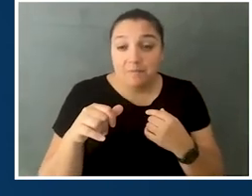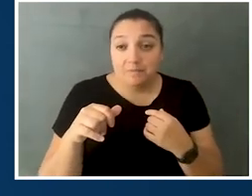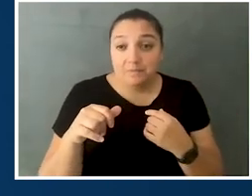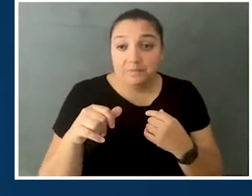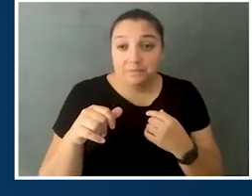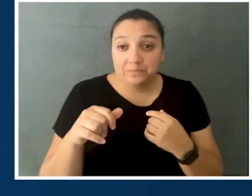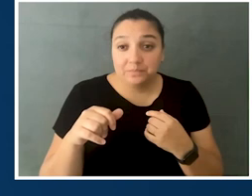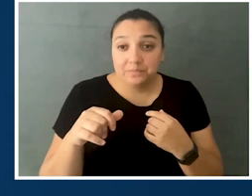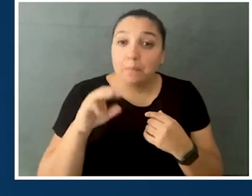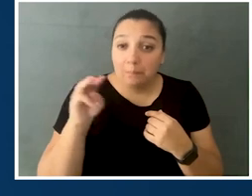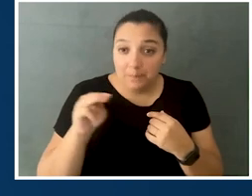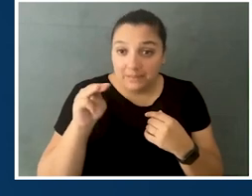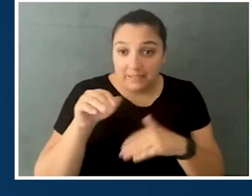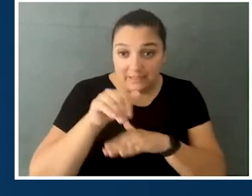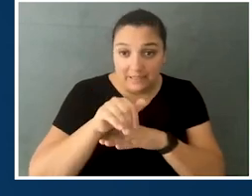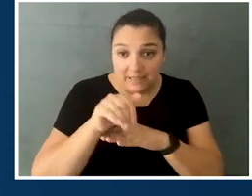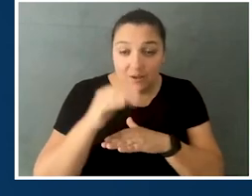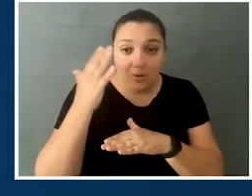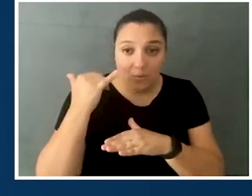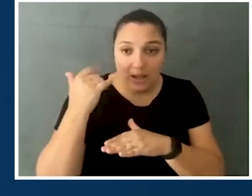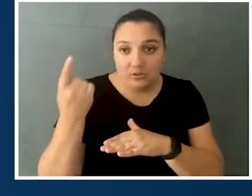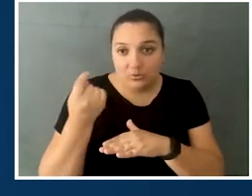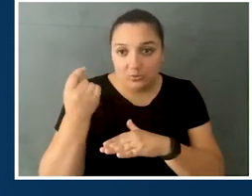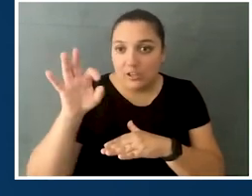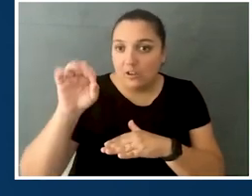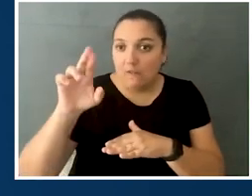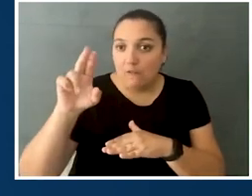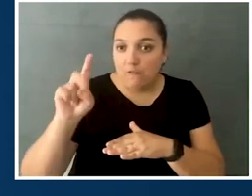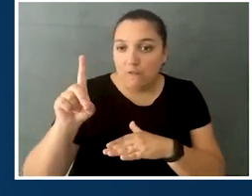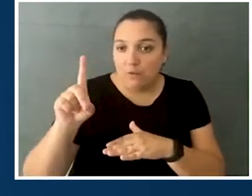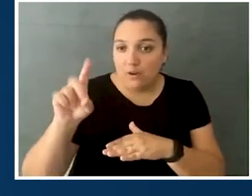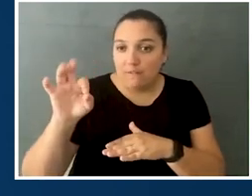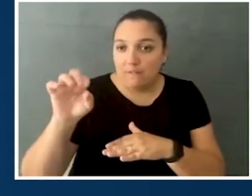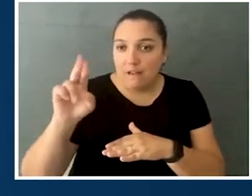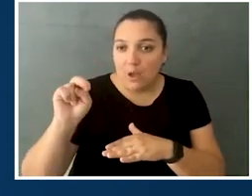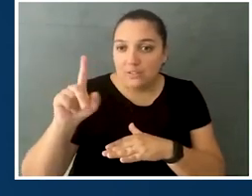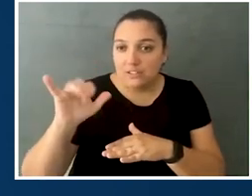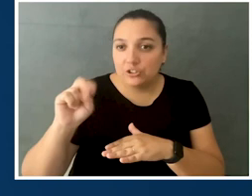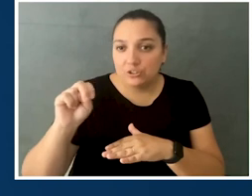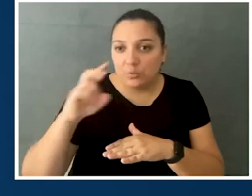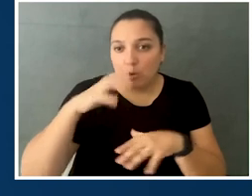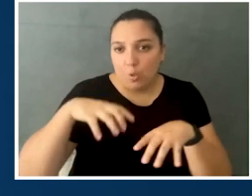but I'm actually flying to New York Monday night, because, Tuesday, the Ford Foundation is holding a memorial for Judy